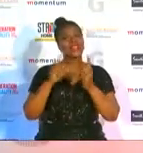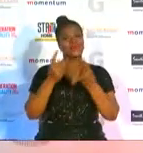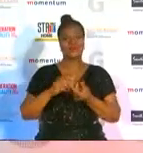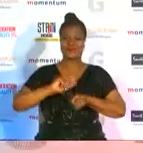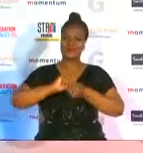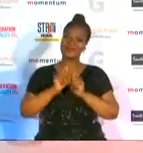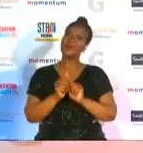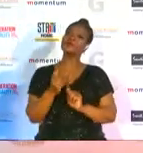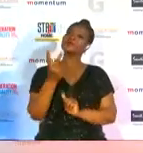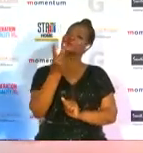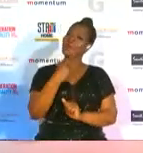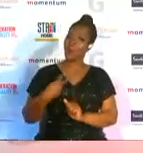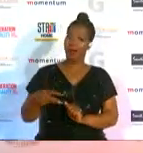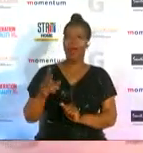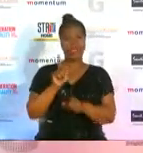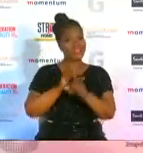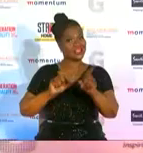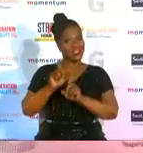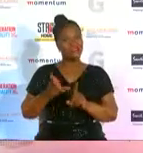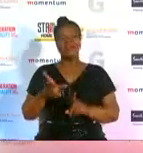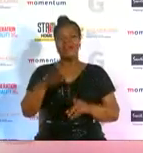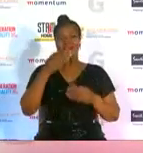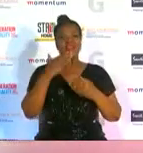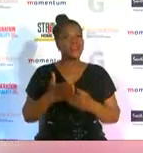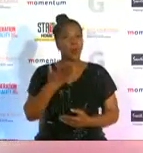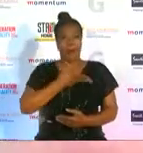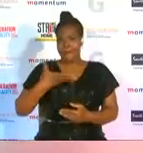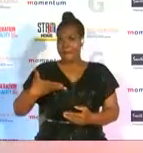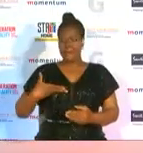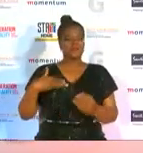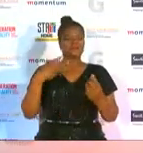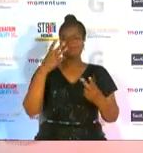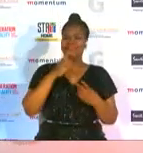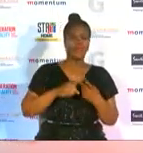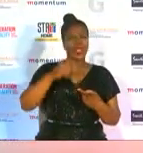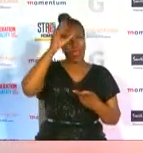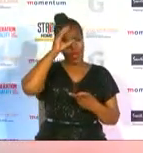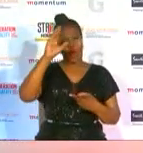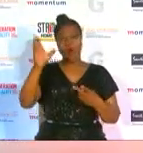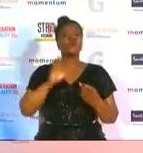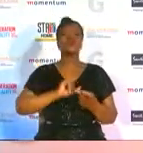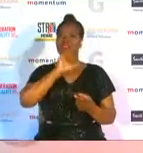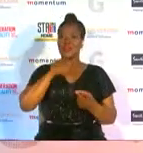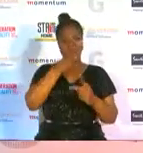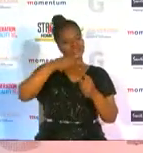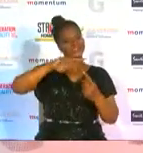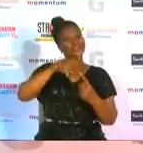um art and culture i wanna also say thank you to my mom to my coach to the south african gymnastics federation and my journalism gymnastics